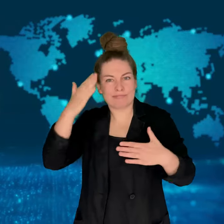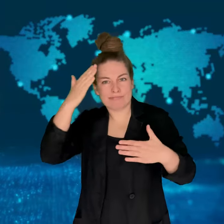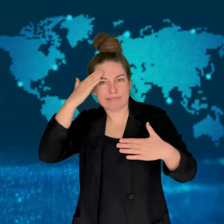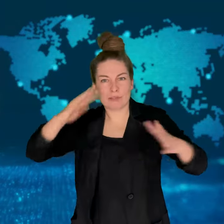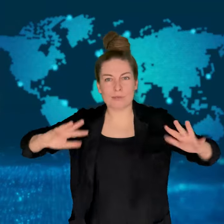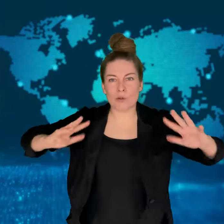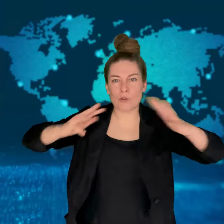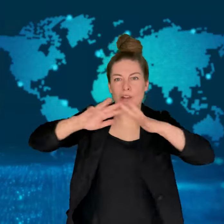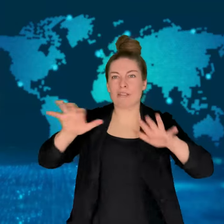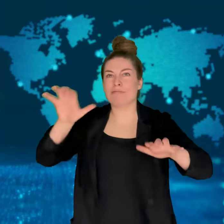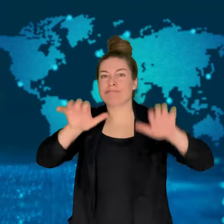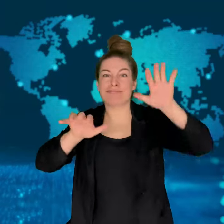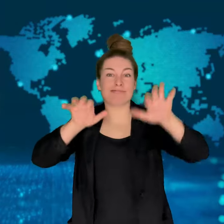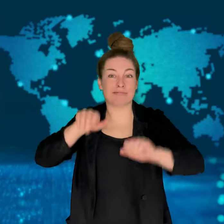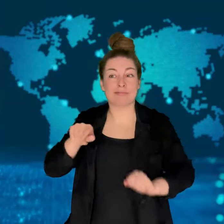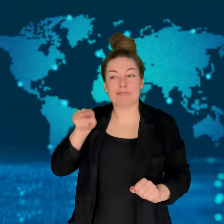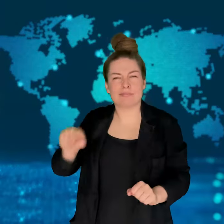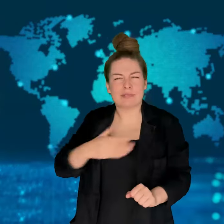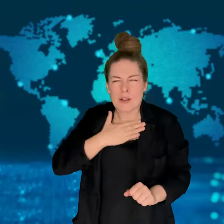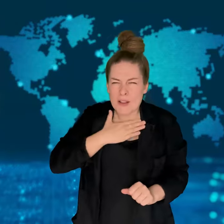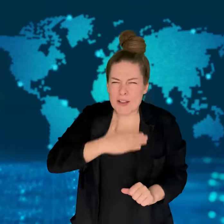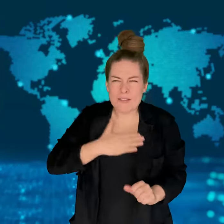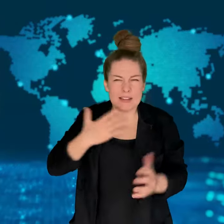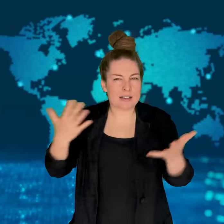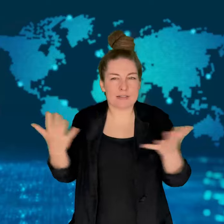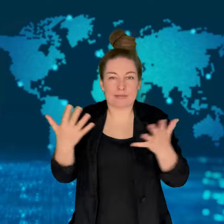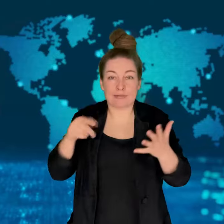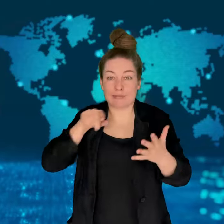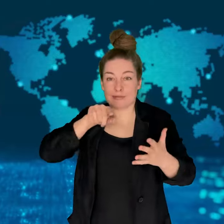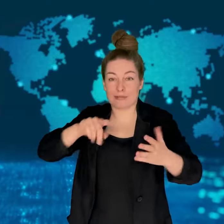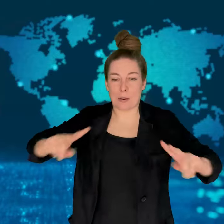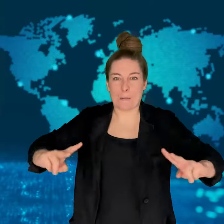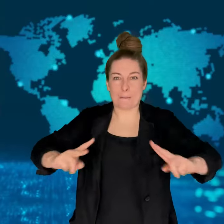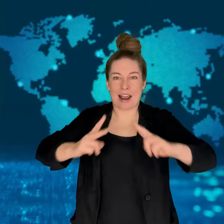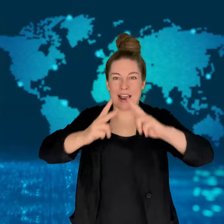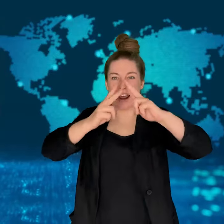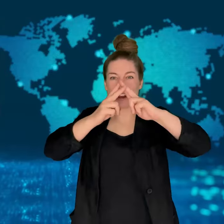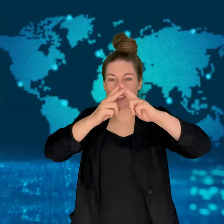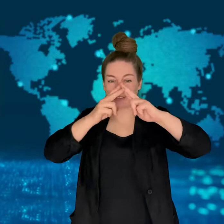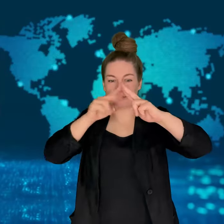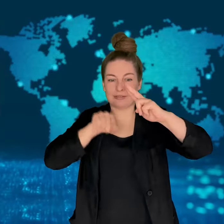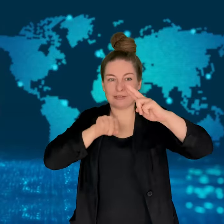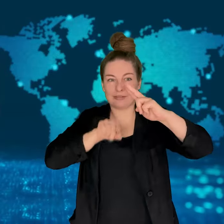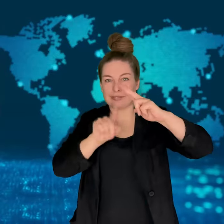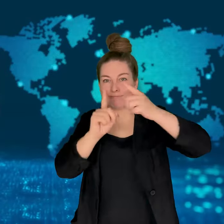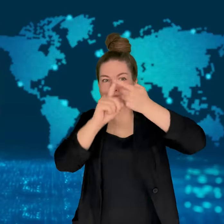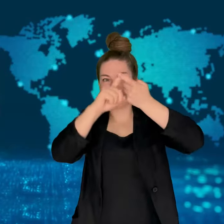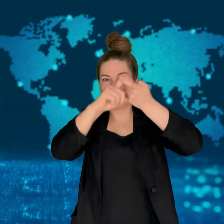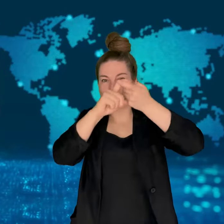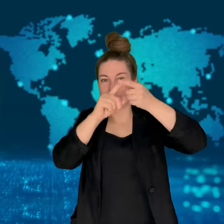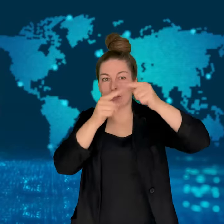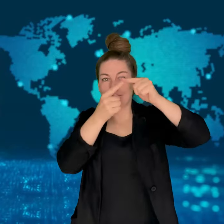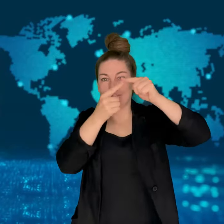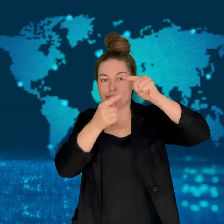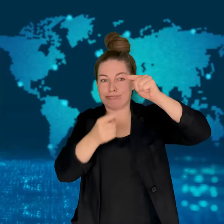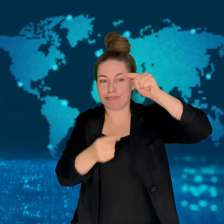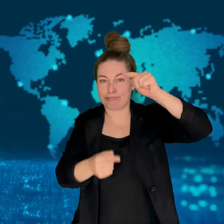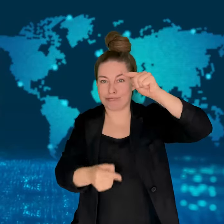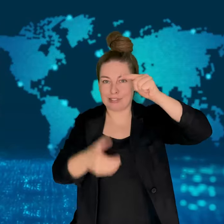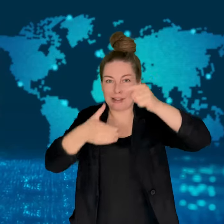the Eiffel Tower in Paris.